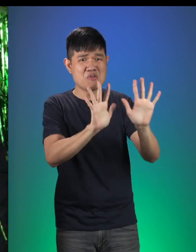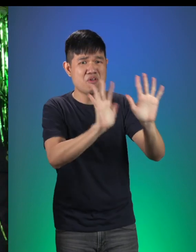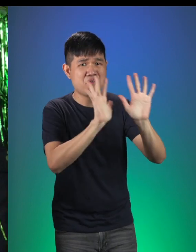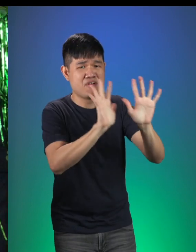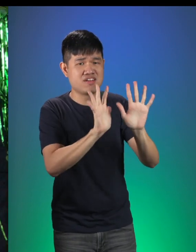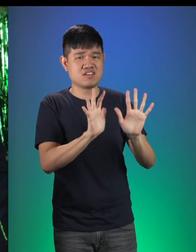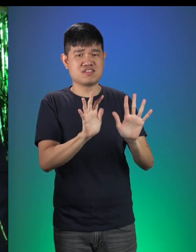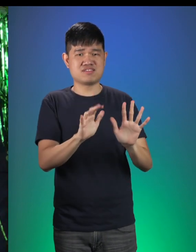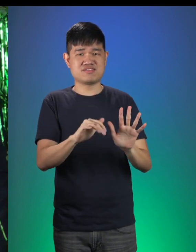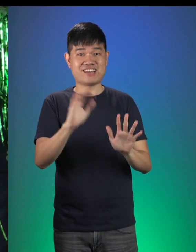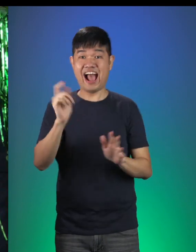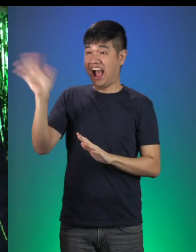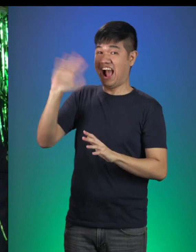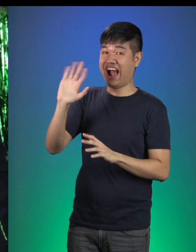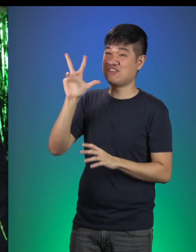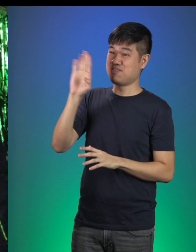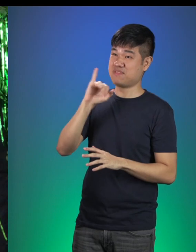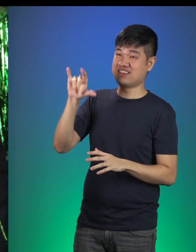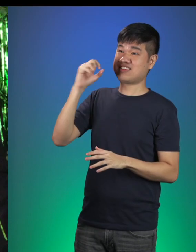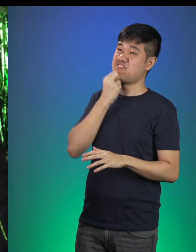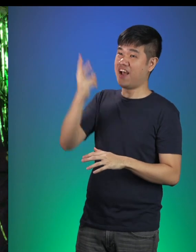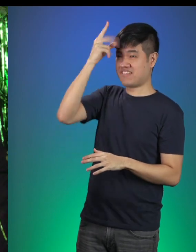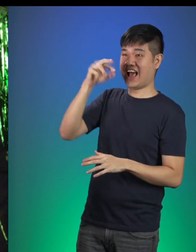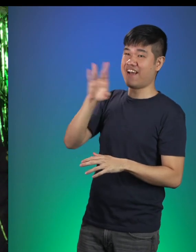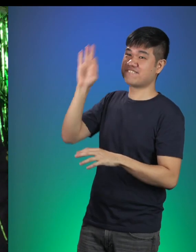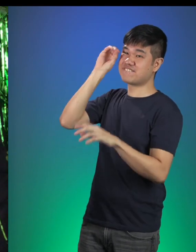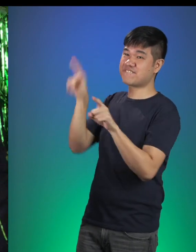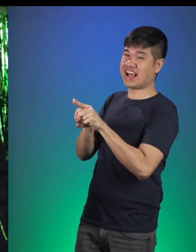Little Red: Hey! Hi there Billy Goat Gruff brothers! How are you?